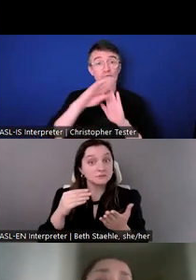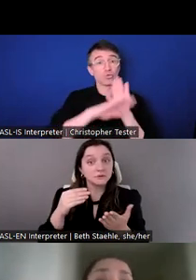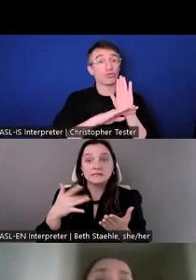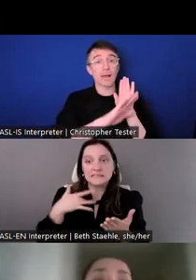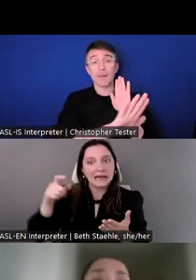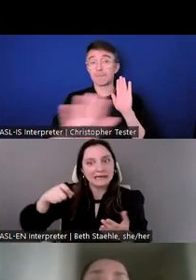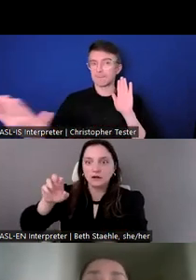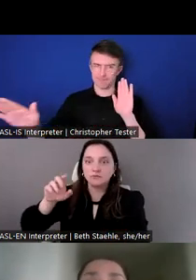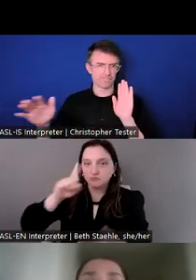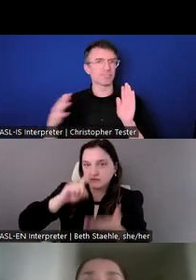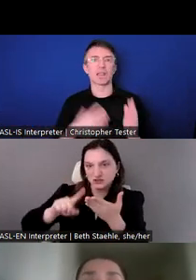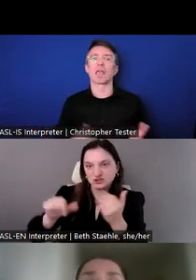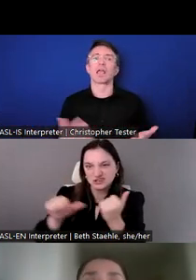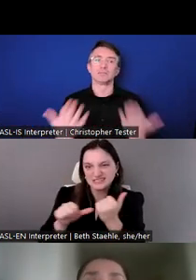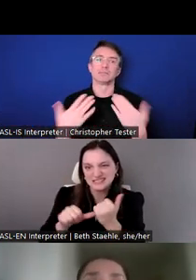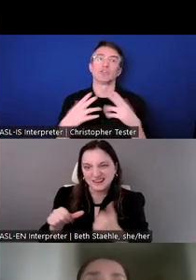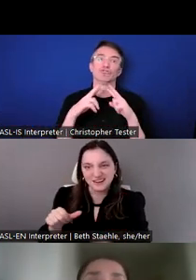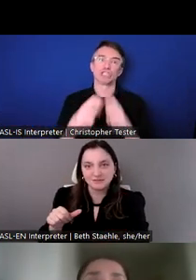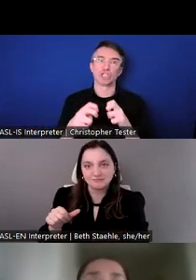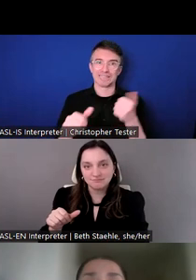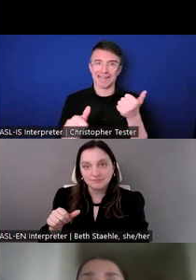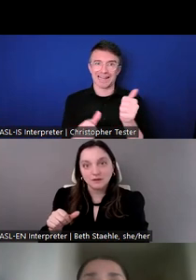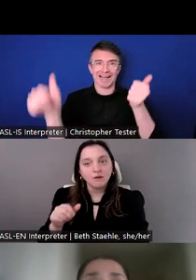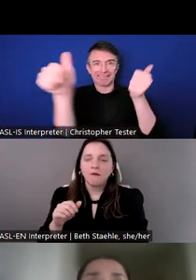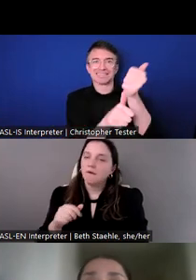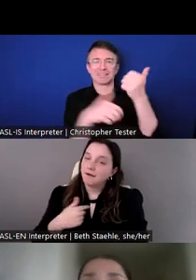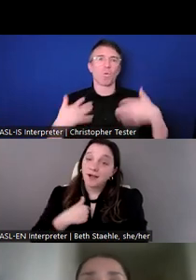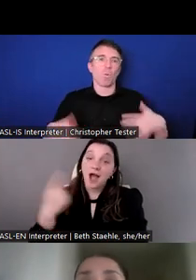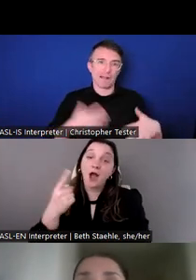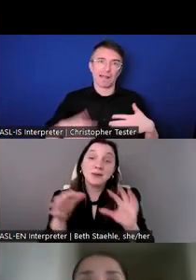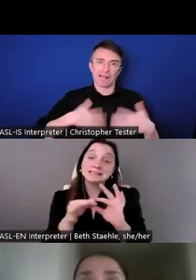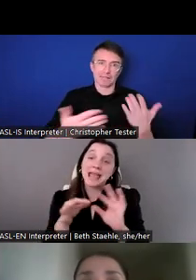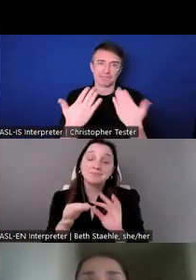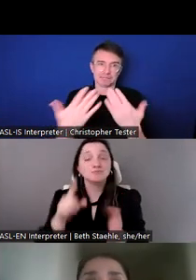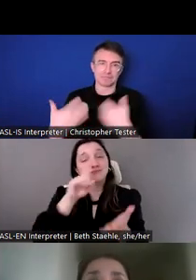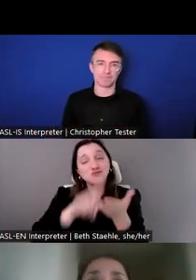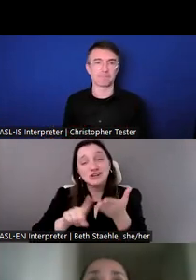I always say research is the foundation of the work we do at USIP.